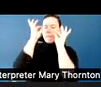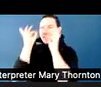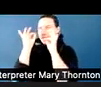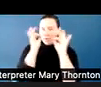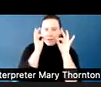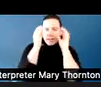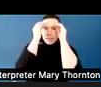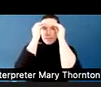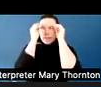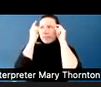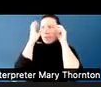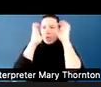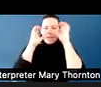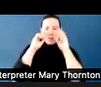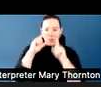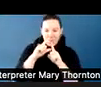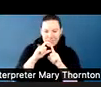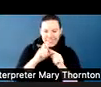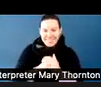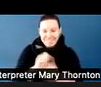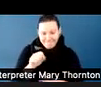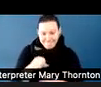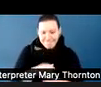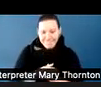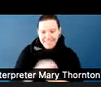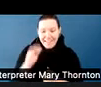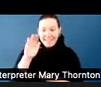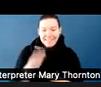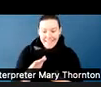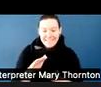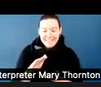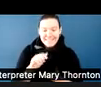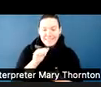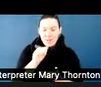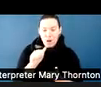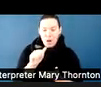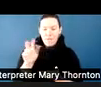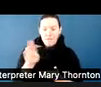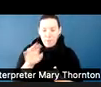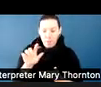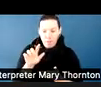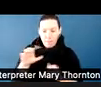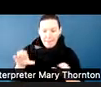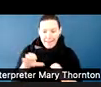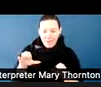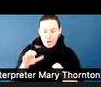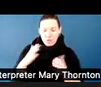Yeah, and fewer nonverbal behaviors because you're thinking more and more about what you're going to say.